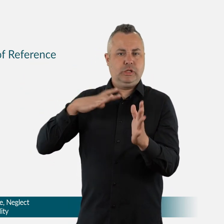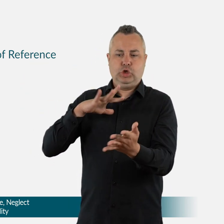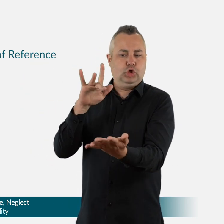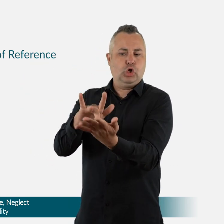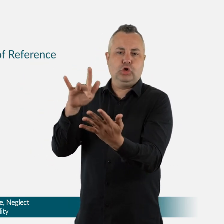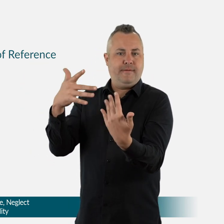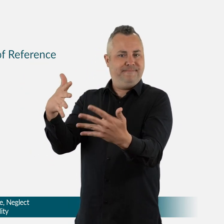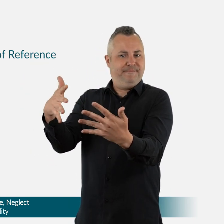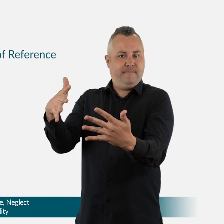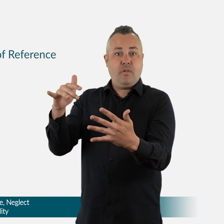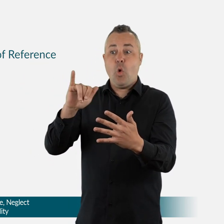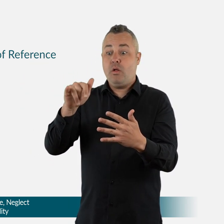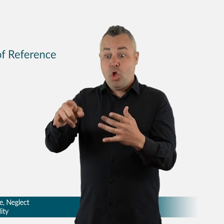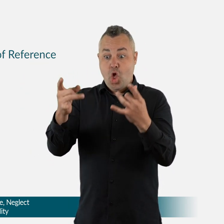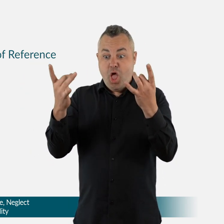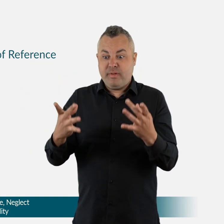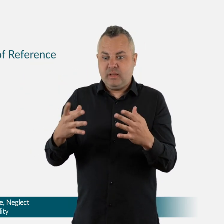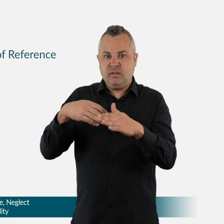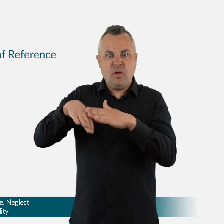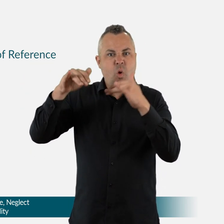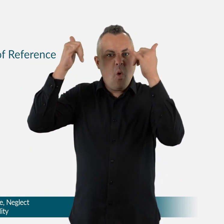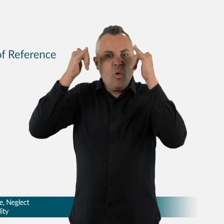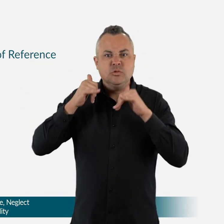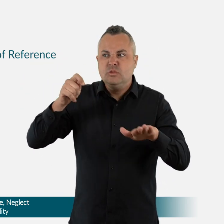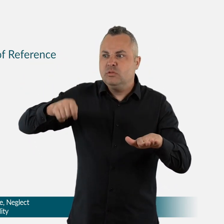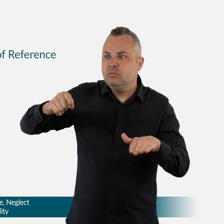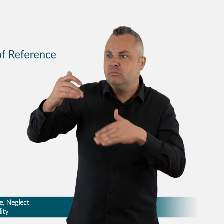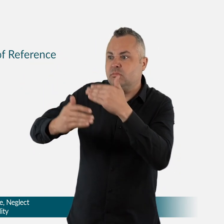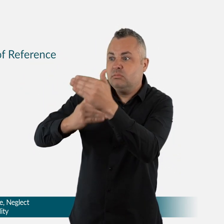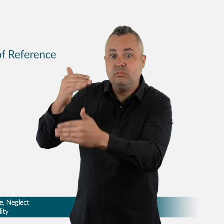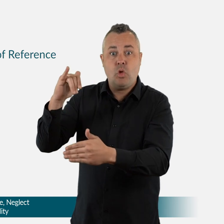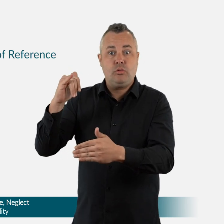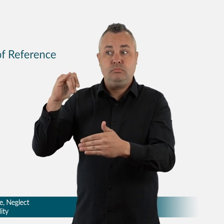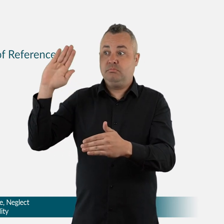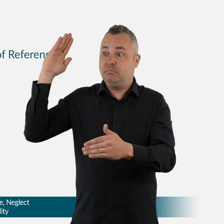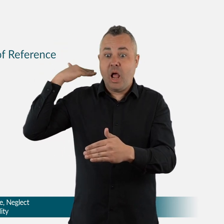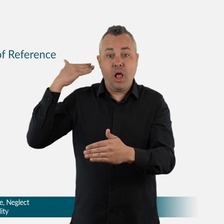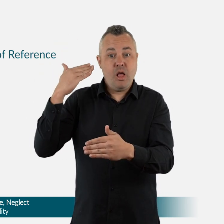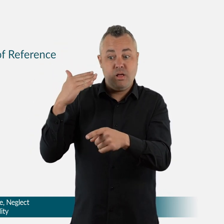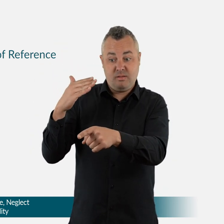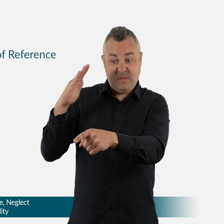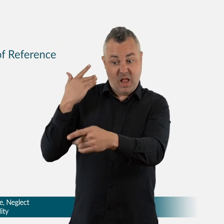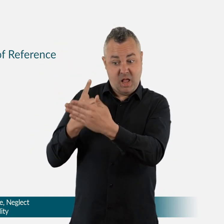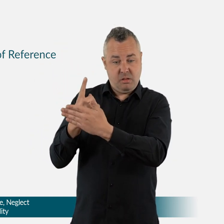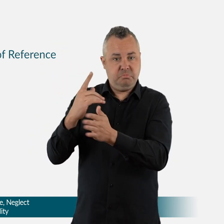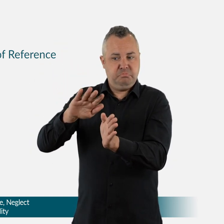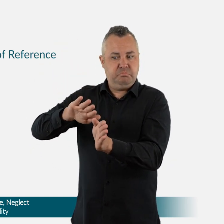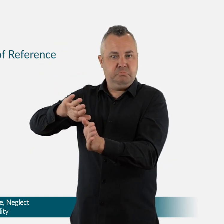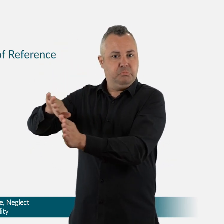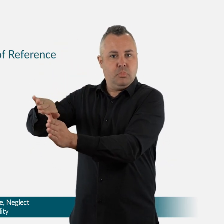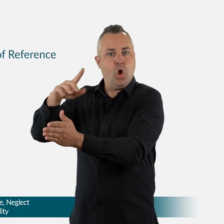You can also contact the temporary hotline number on 1800 880 052